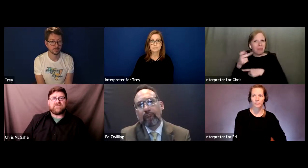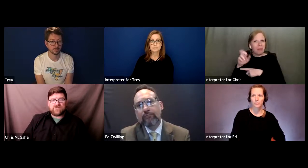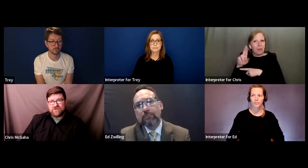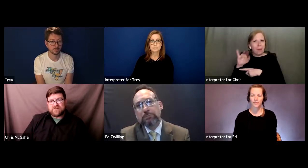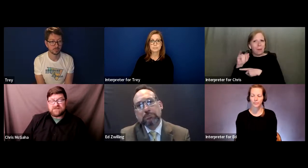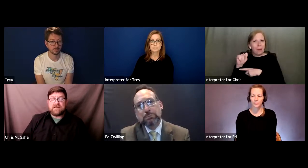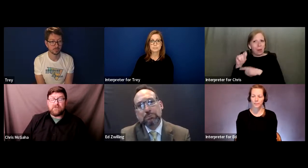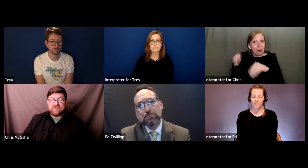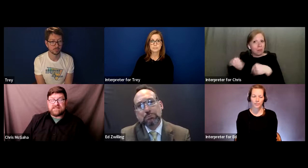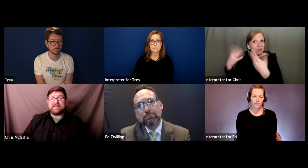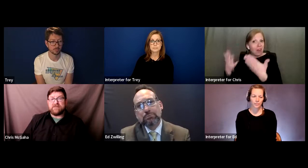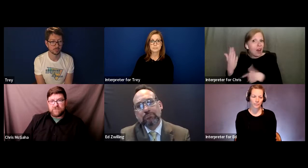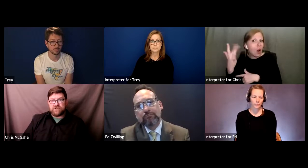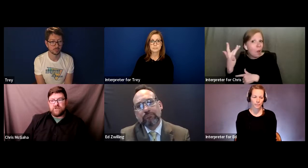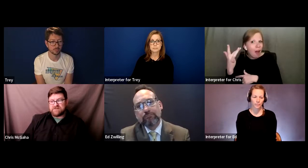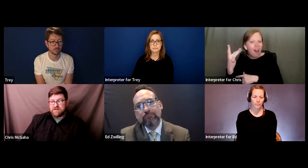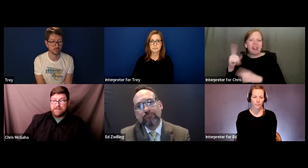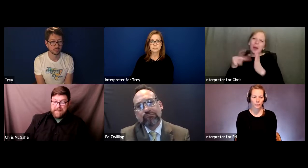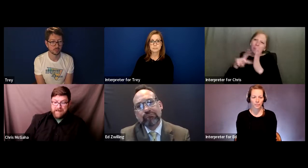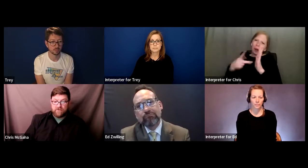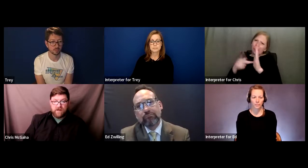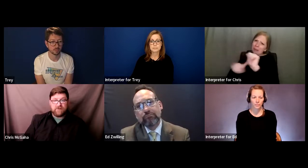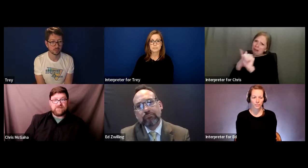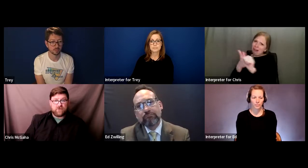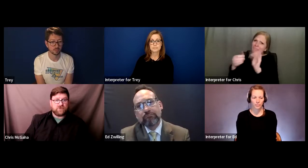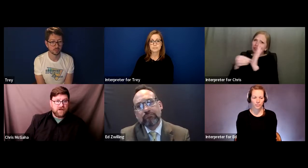That's for students -- it it was intended for students coming out of interpreter training